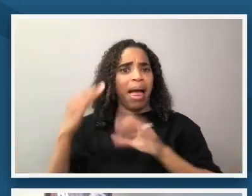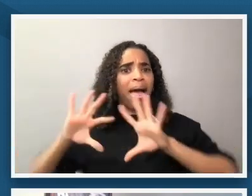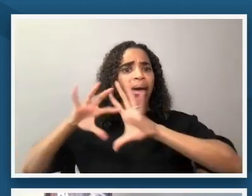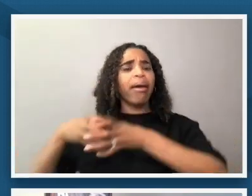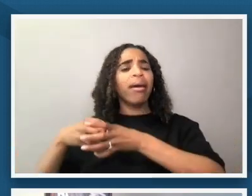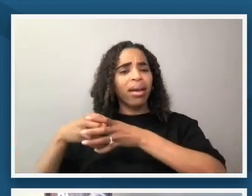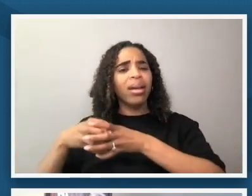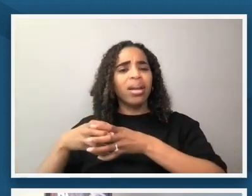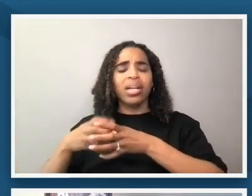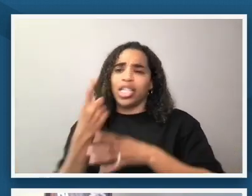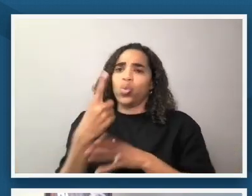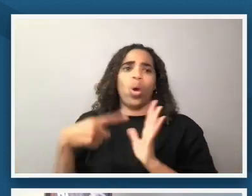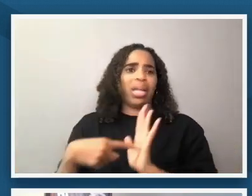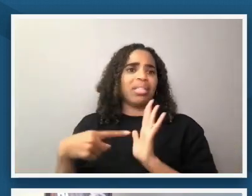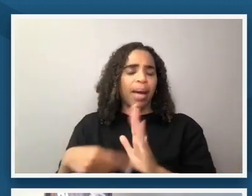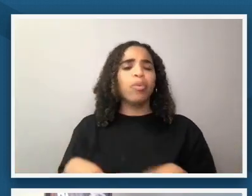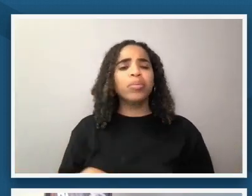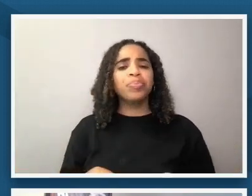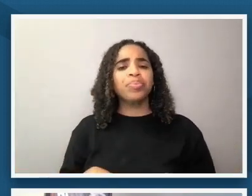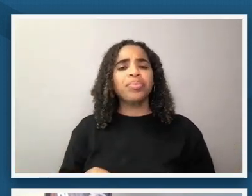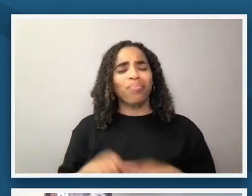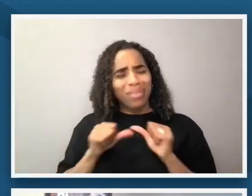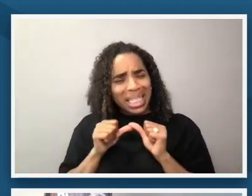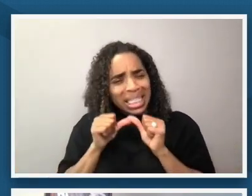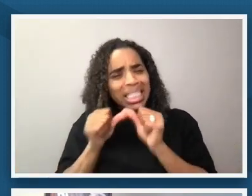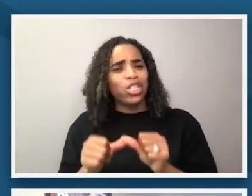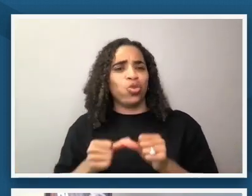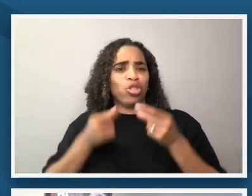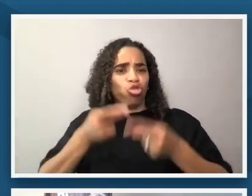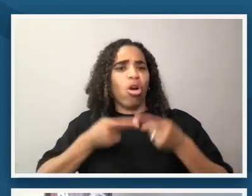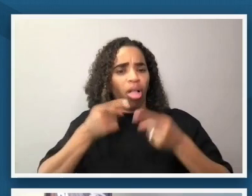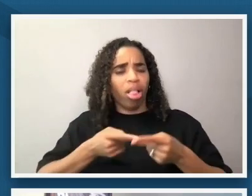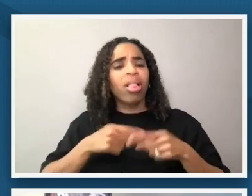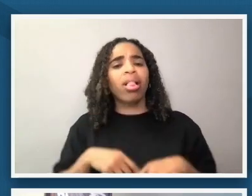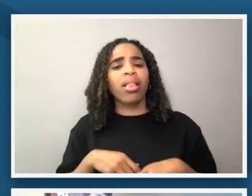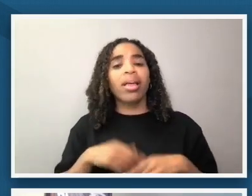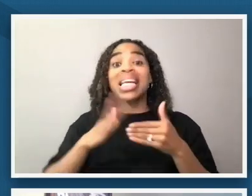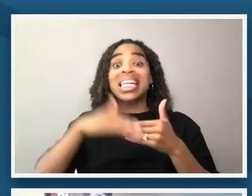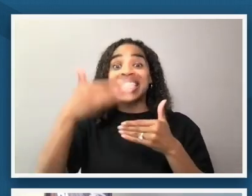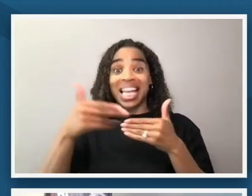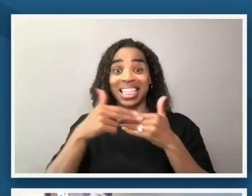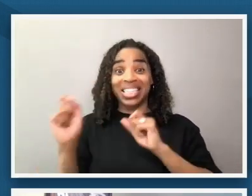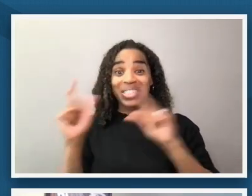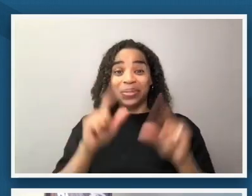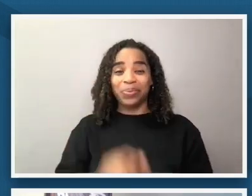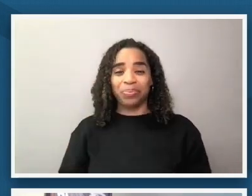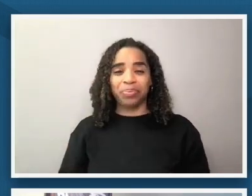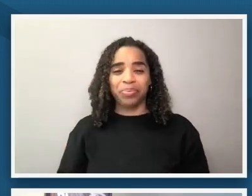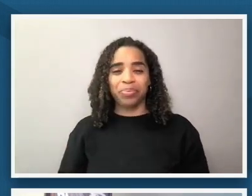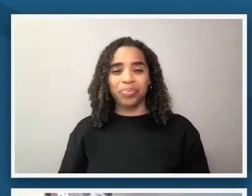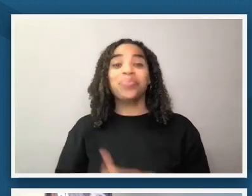and if we move to the next slide i think we're reaching a signpost